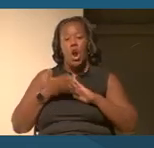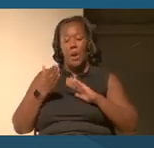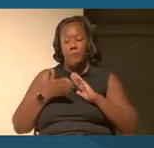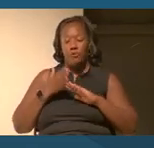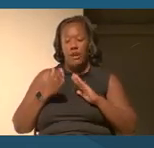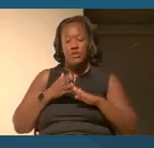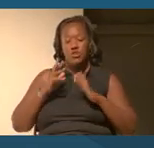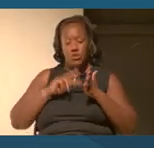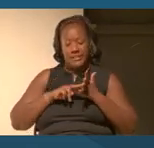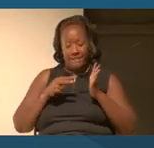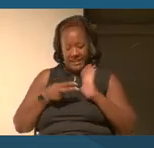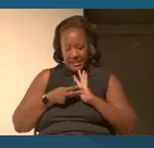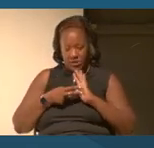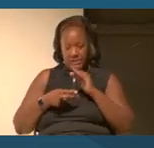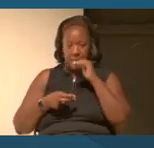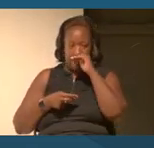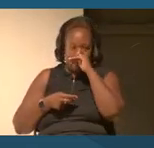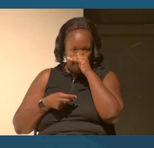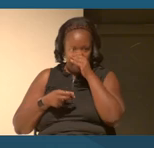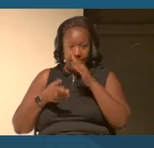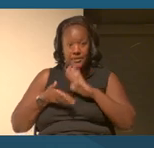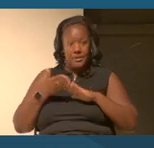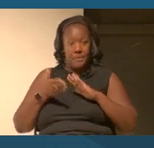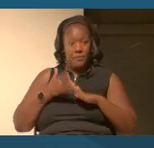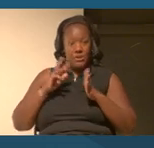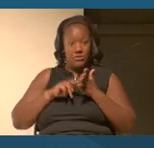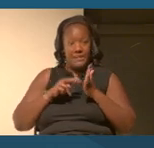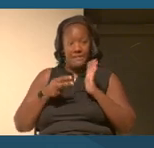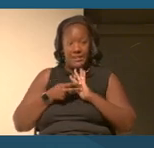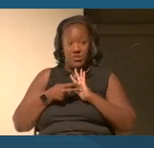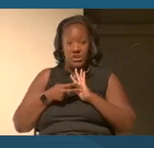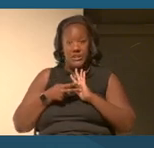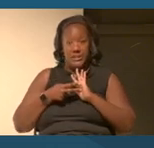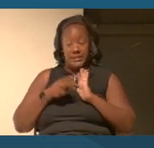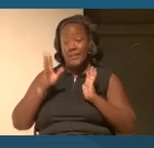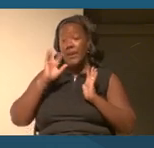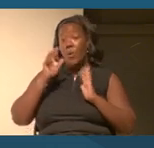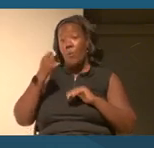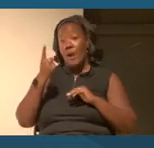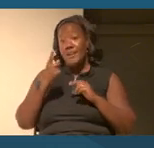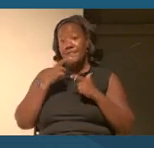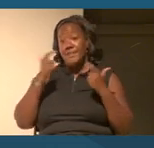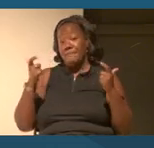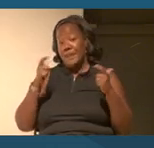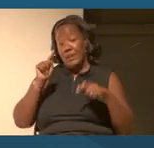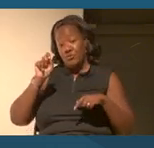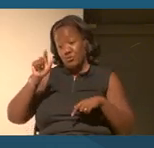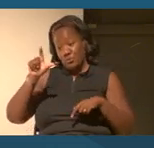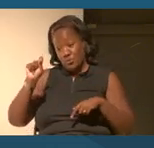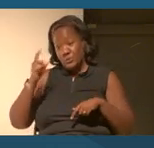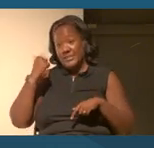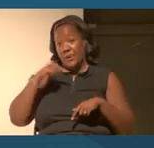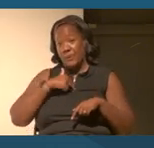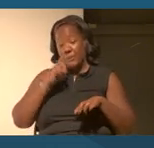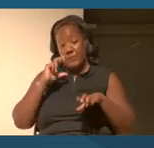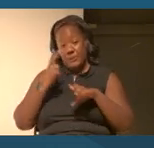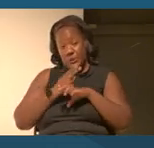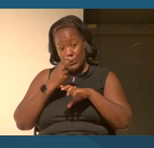It's an operational definition only. I mean, one of the major tools that we're going to be using in training that we'll have